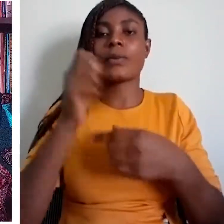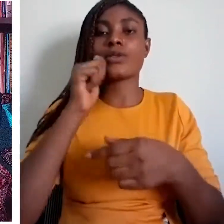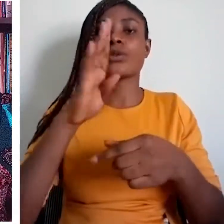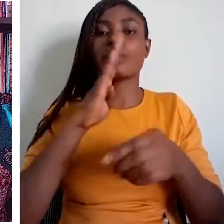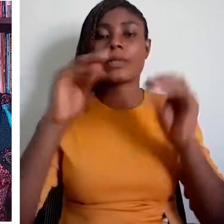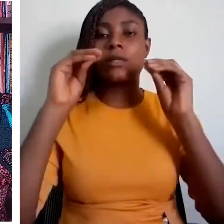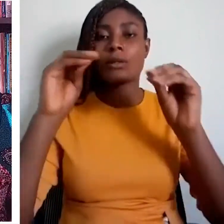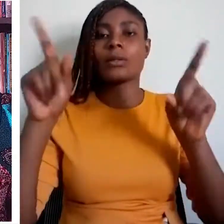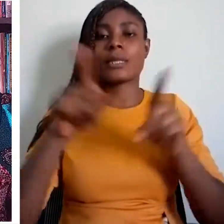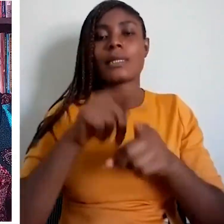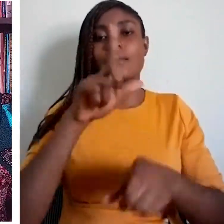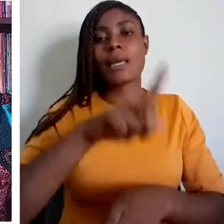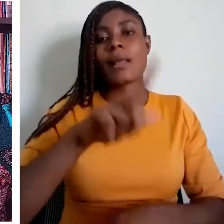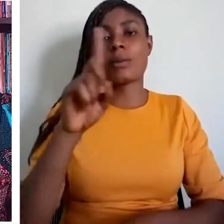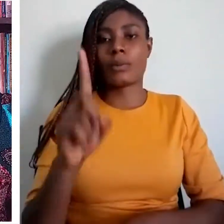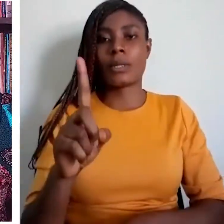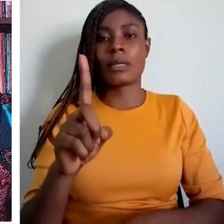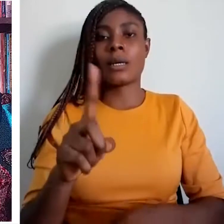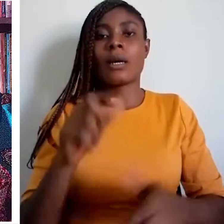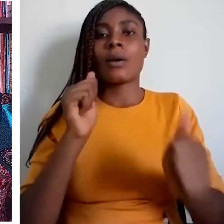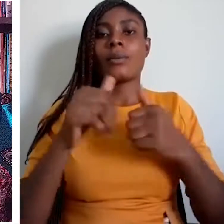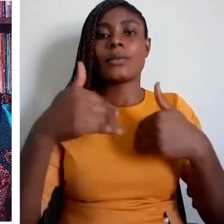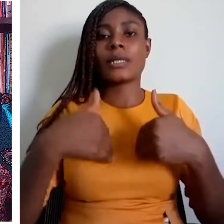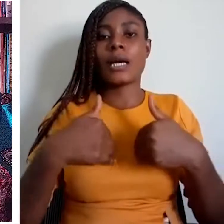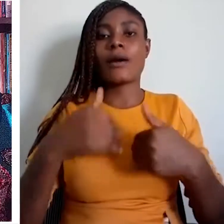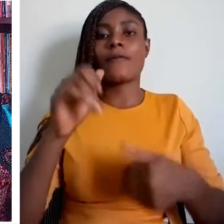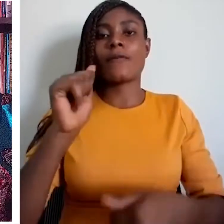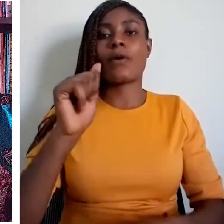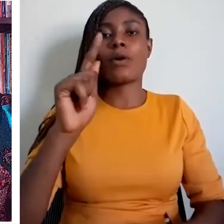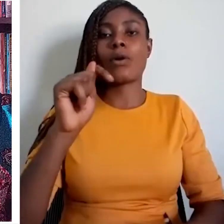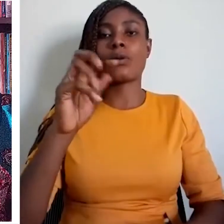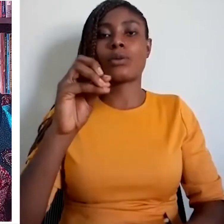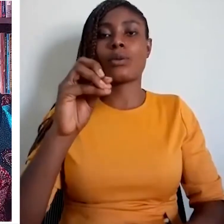the pre-primary level is also supposed to be the mother tongue or the language of the